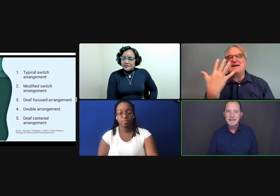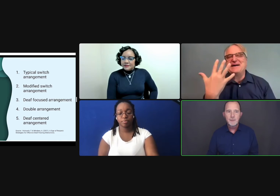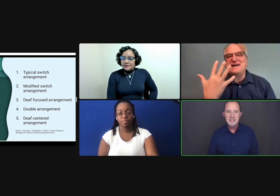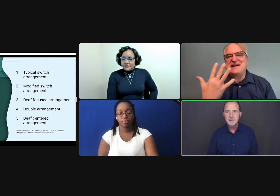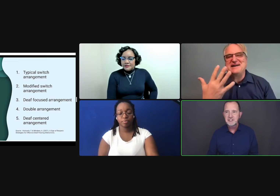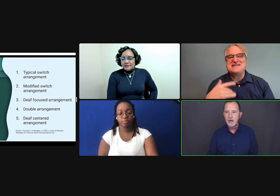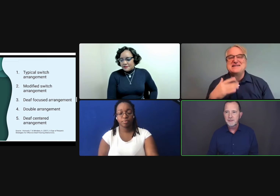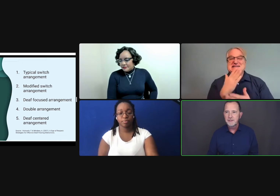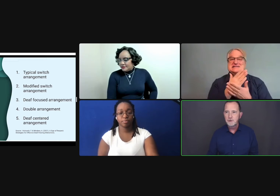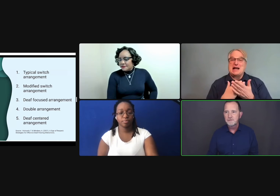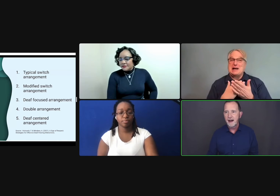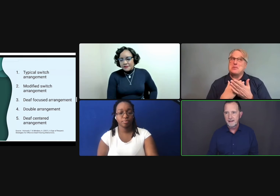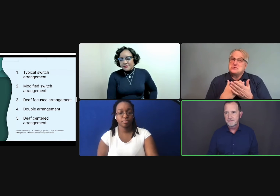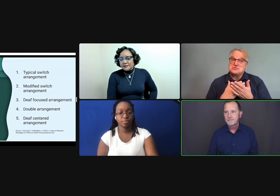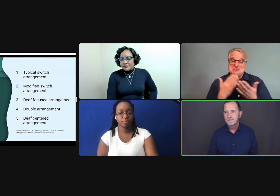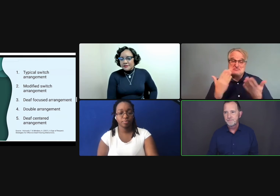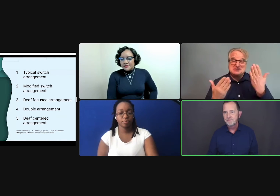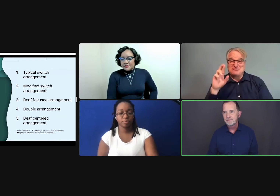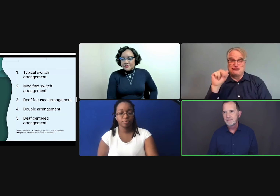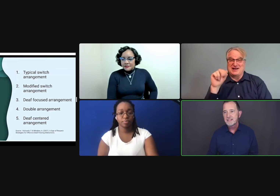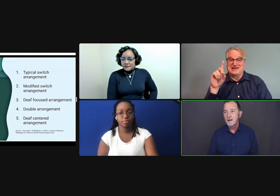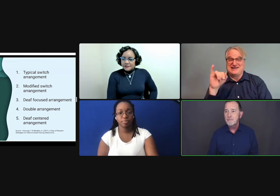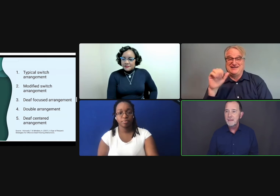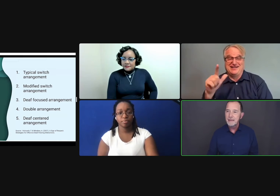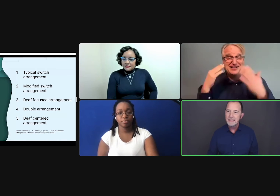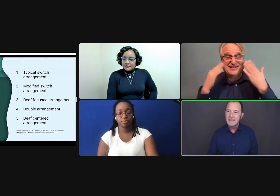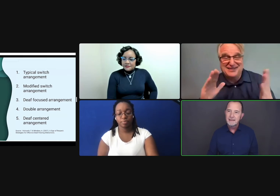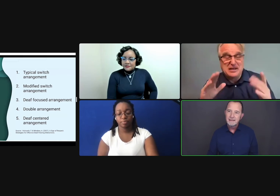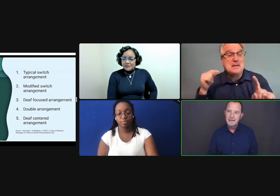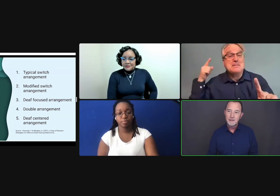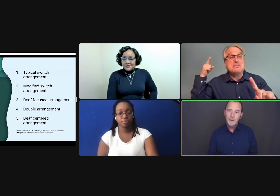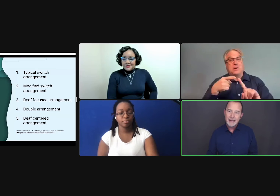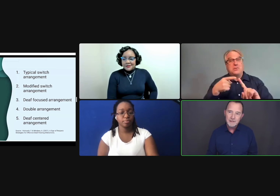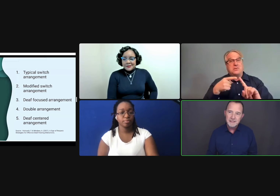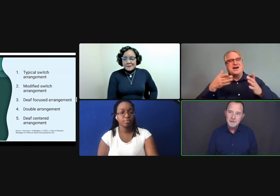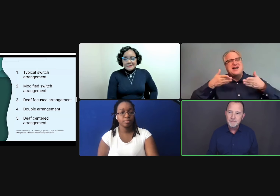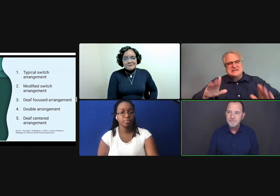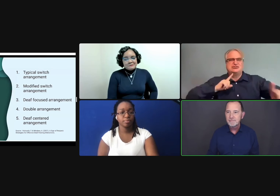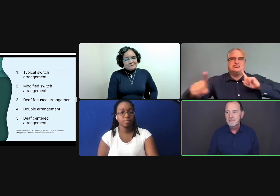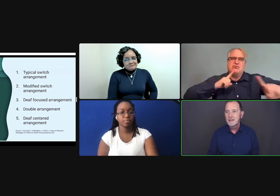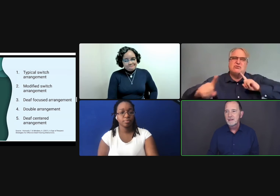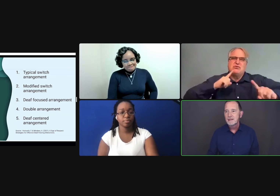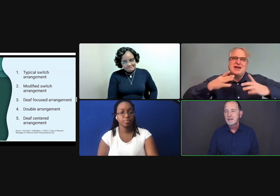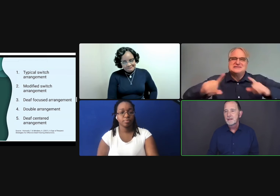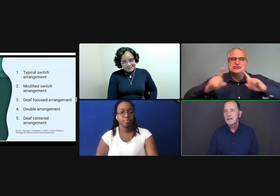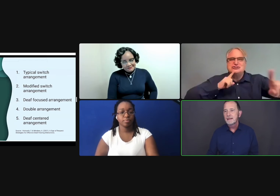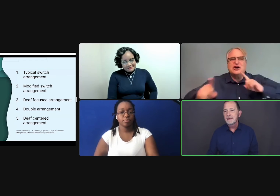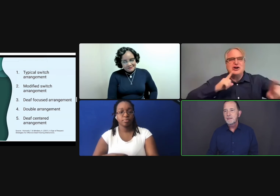Today we're just going to share with you five. Some may be a little radical to you.